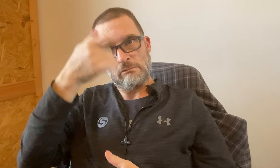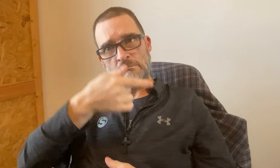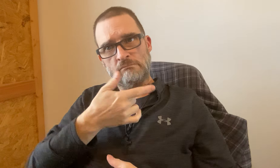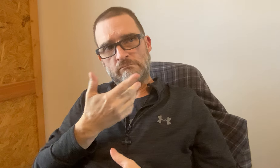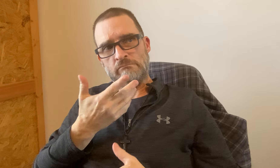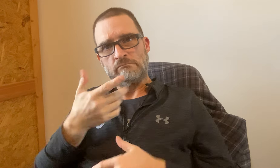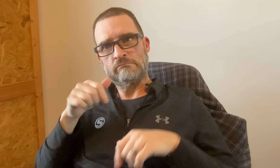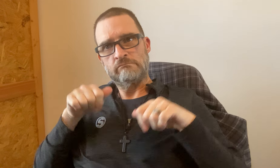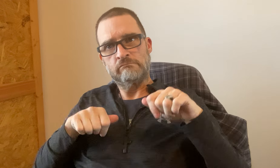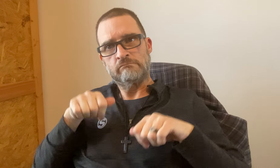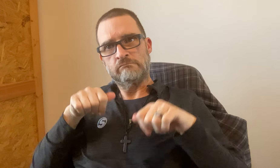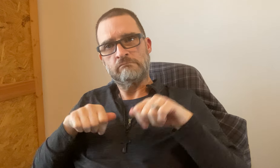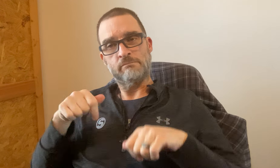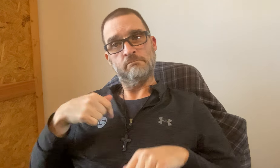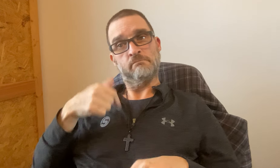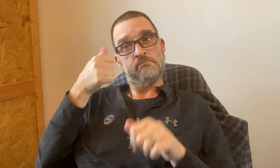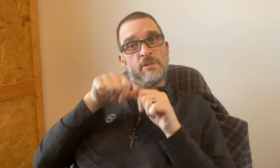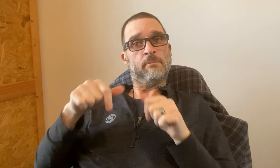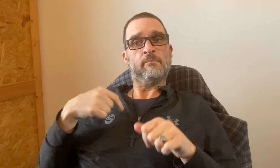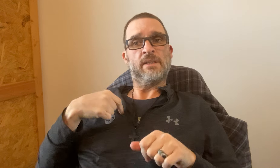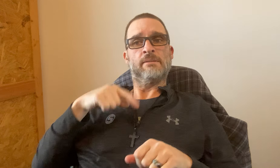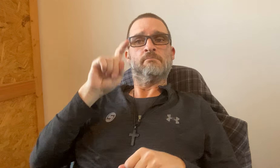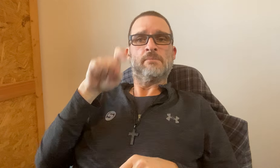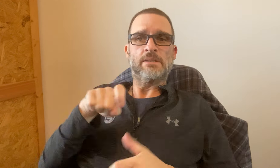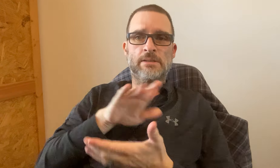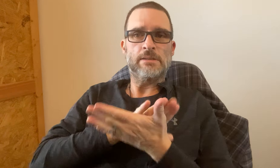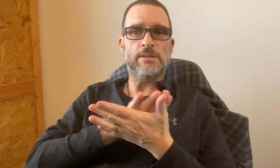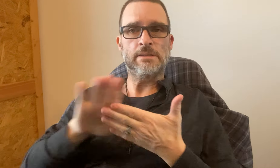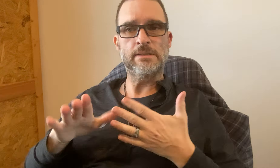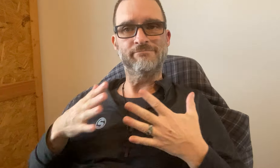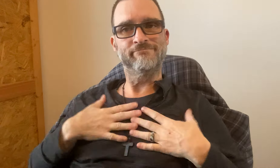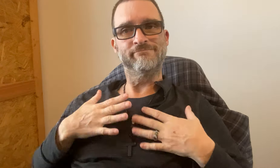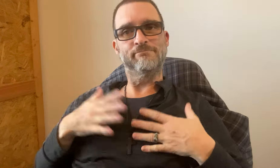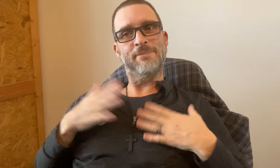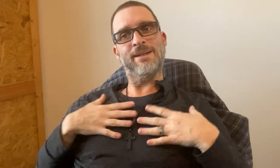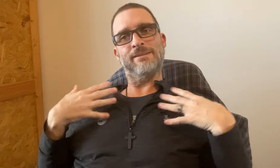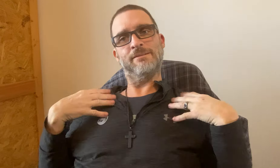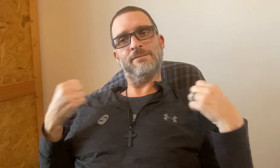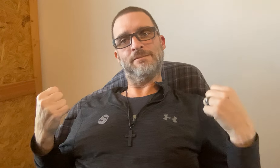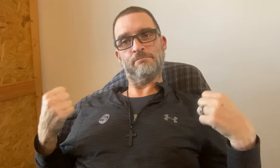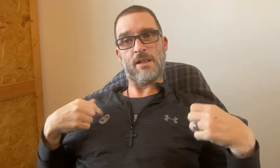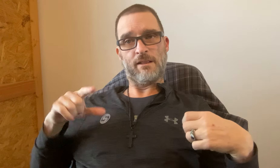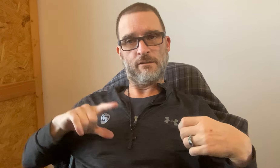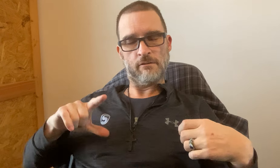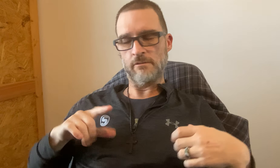if they're sick and we're unsure about it, Remember I must be in a clean environment for my health.